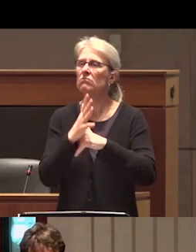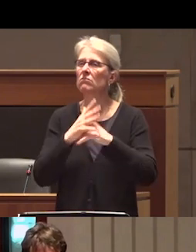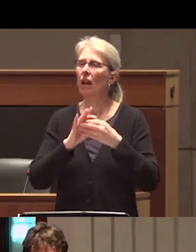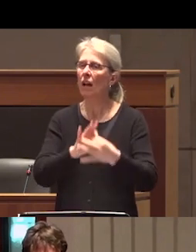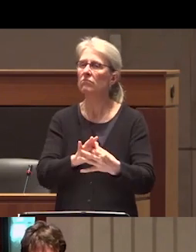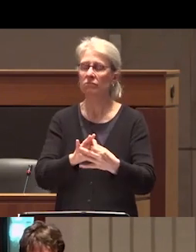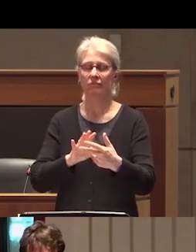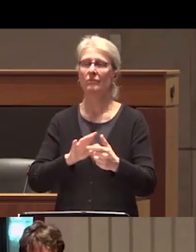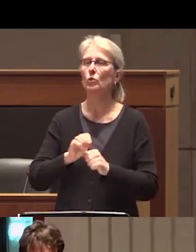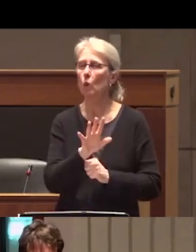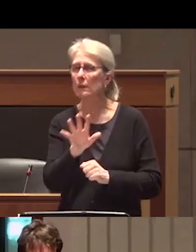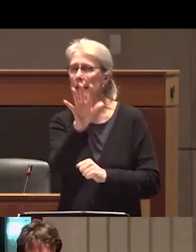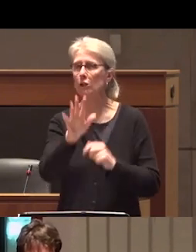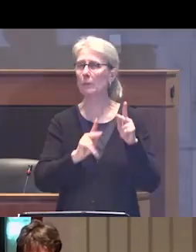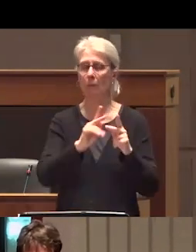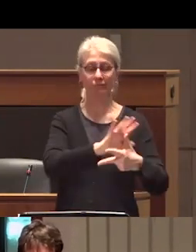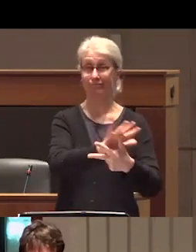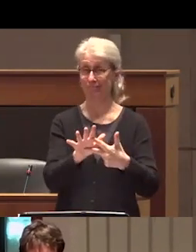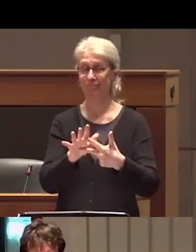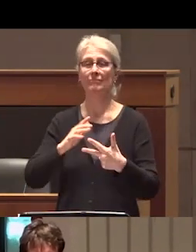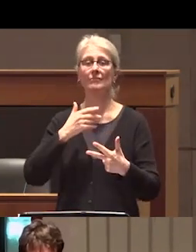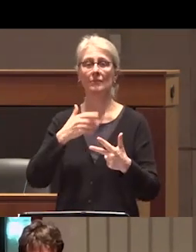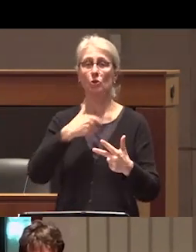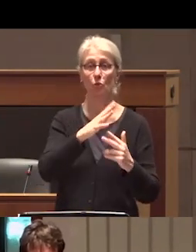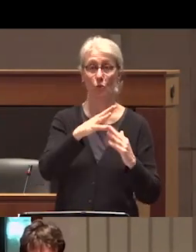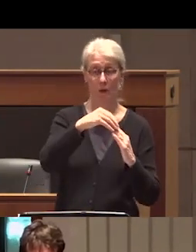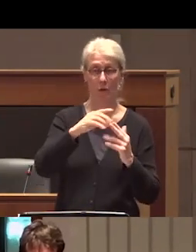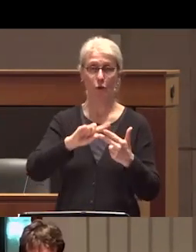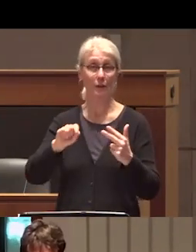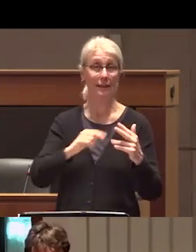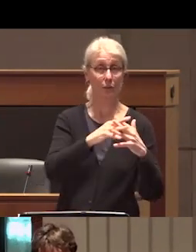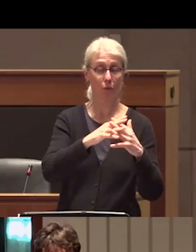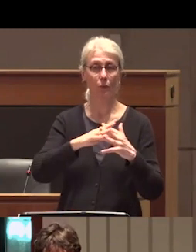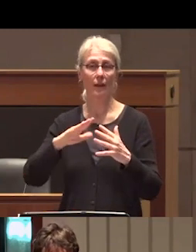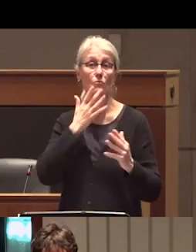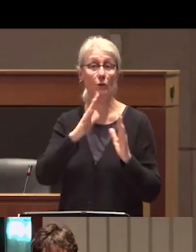co- Salish lands including the Squamish the Tsleil-Waututh and the Musqueam Nations the